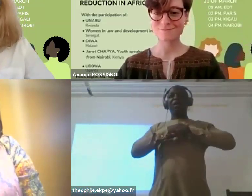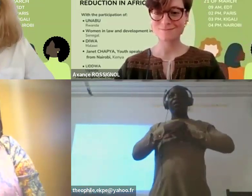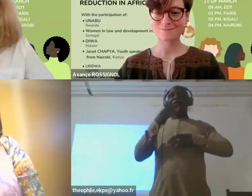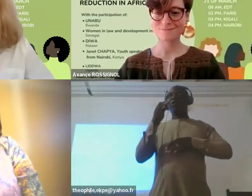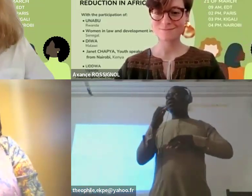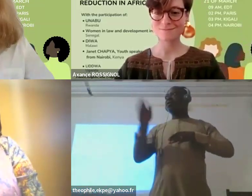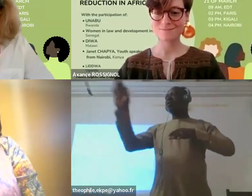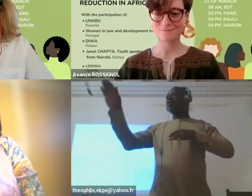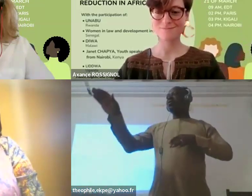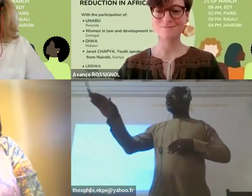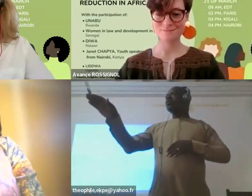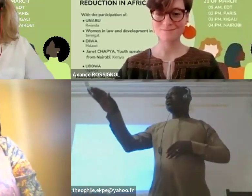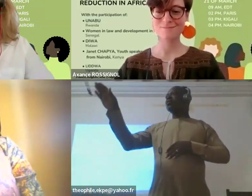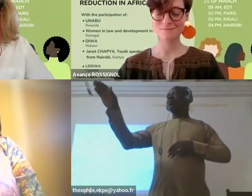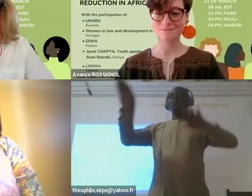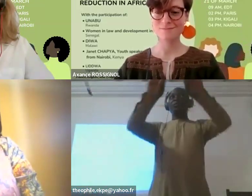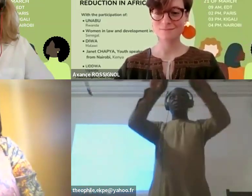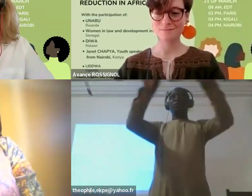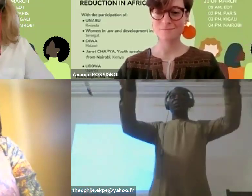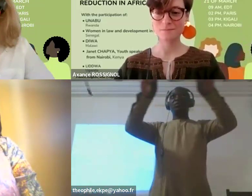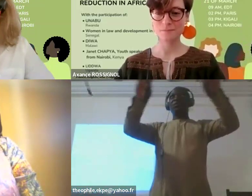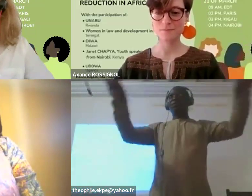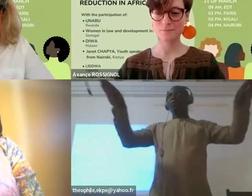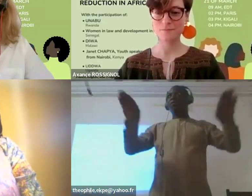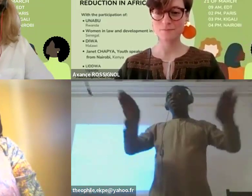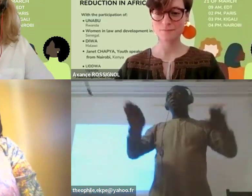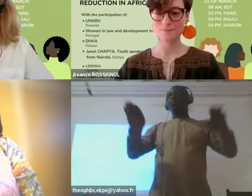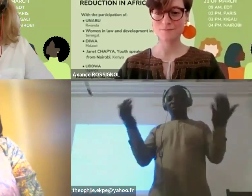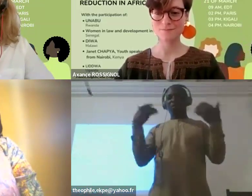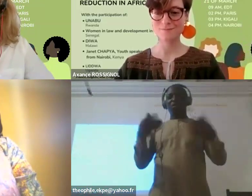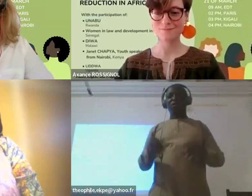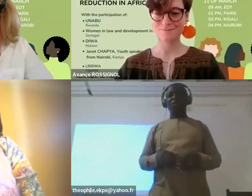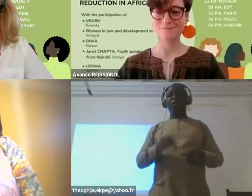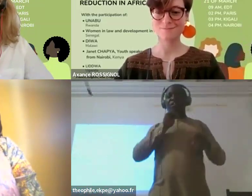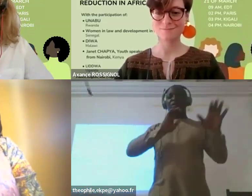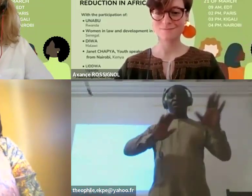will be performed by Caroline. We thank her.